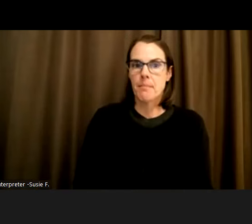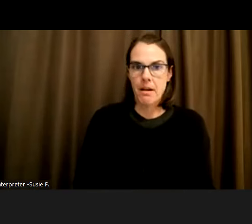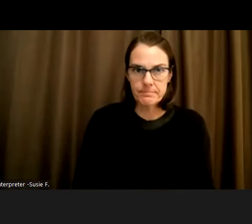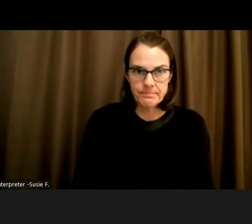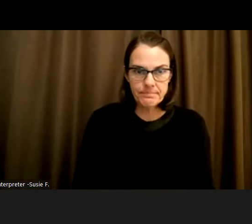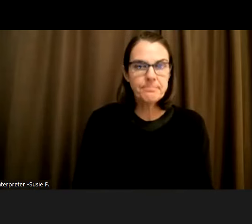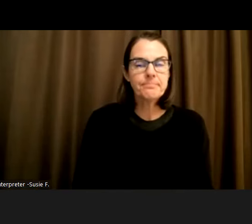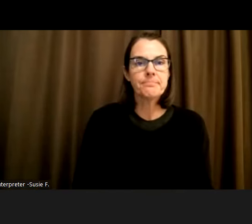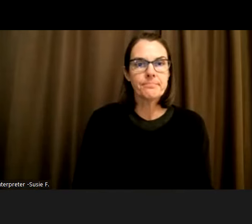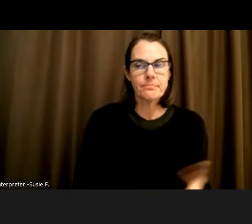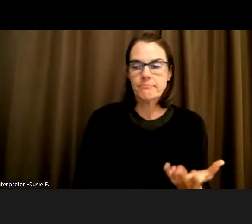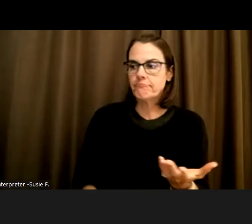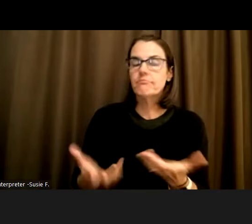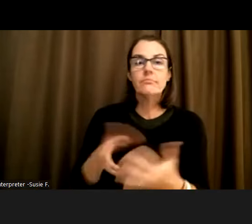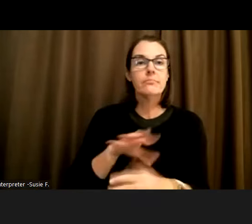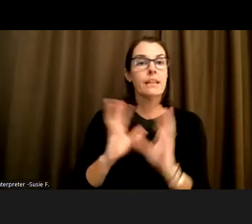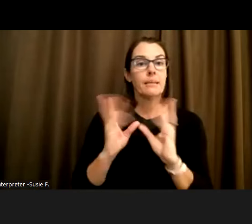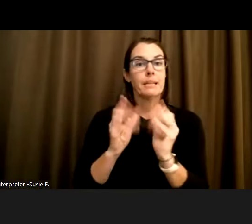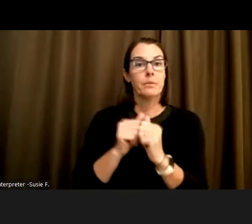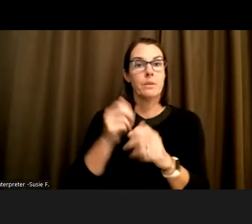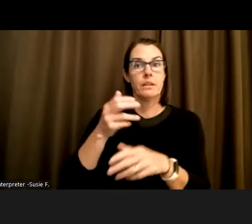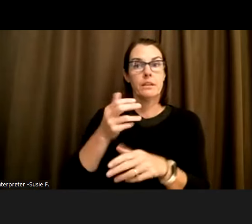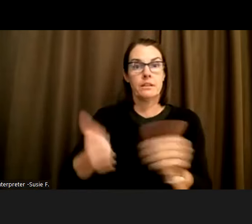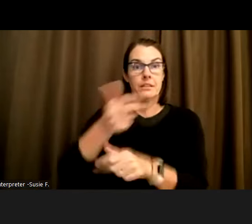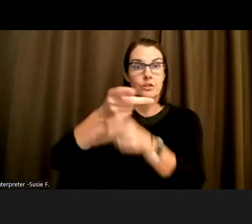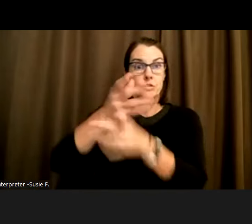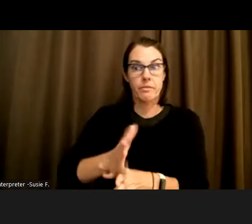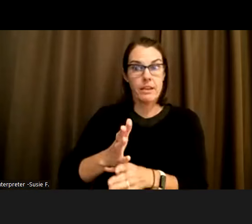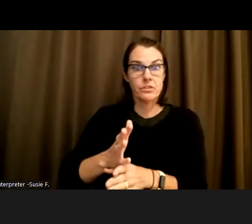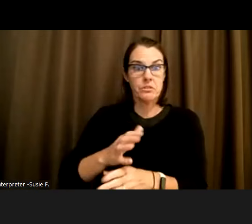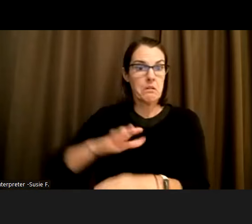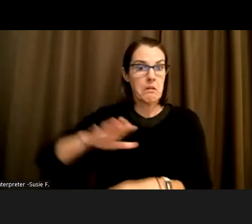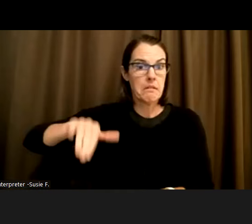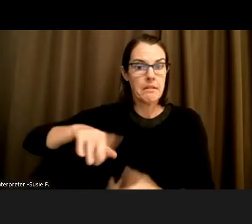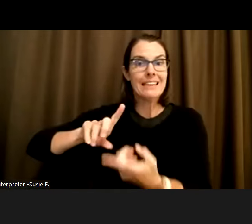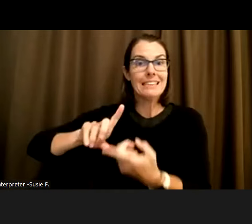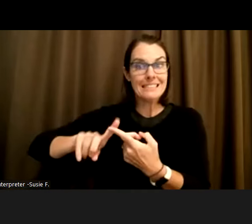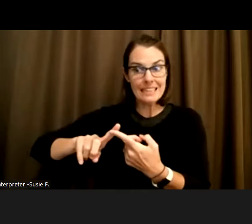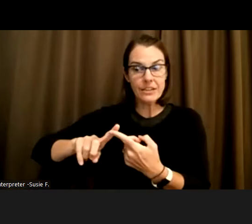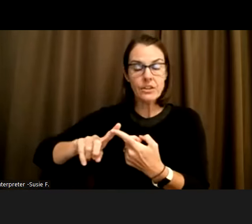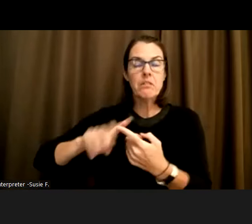supervisor until they'd actually configured everything. With me there to make sure that